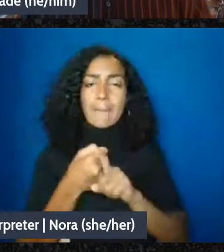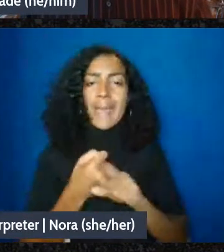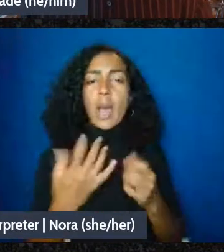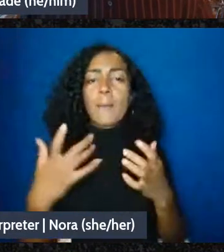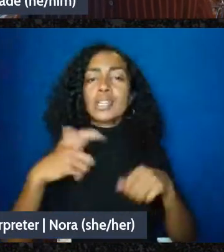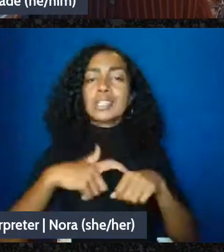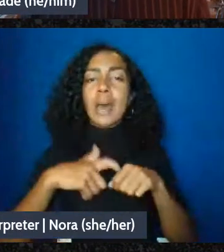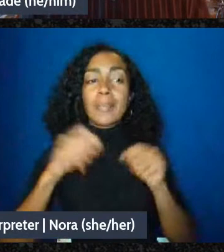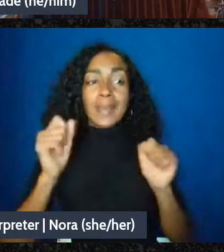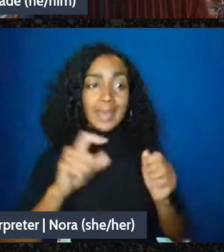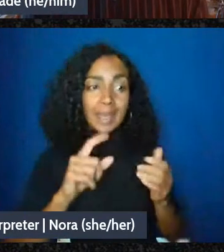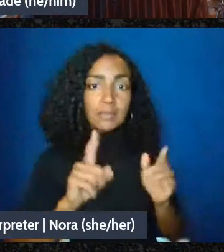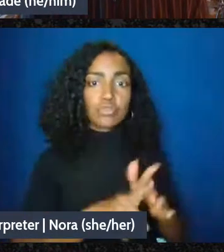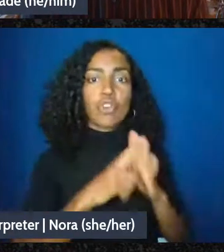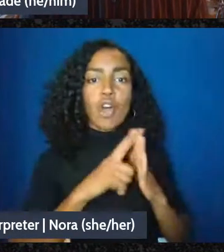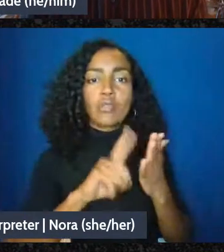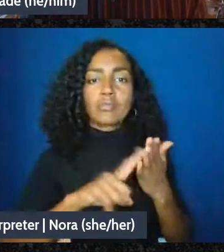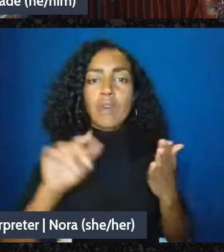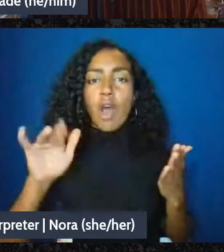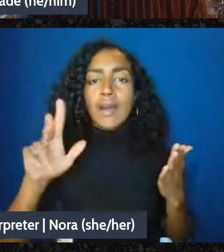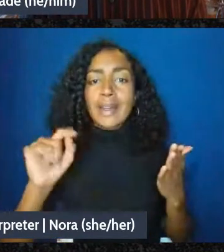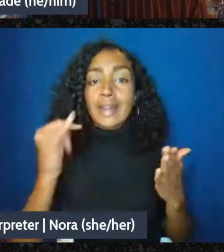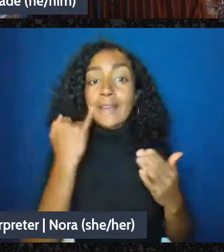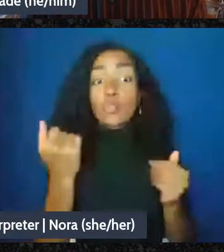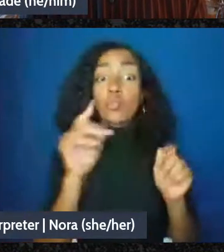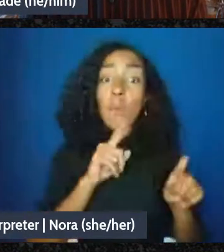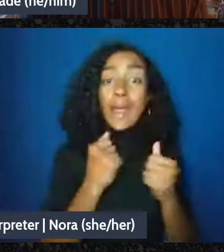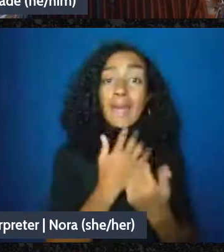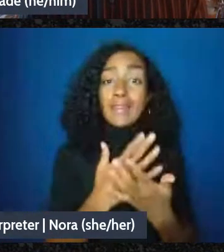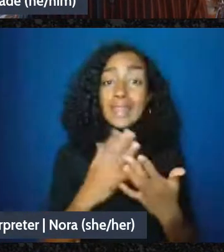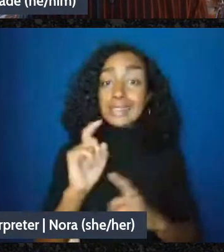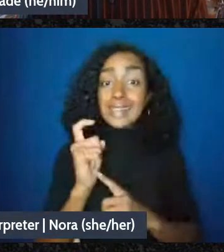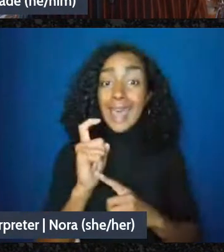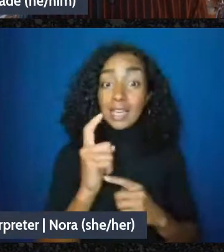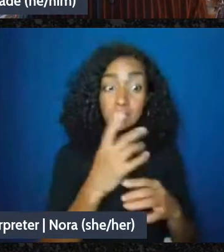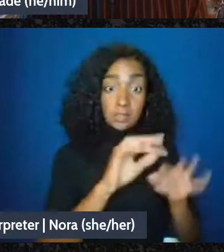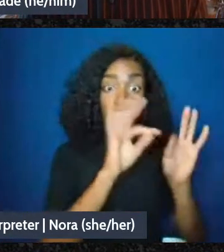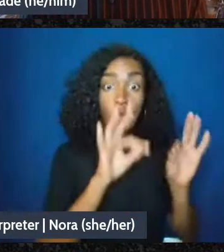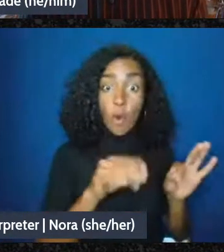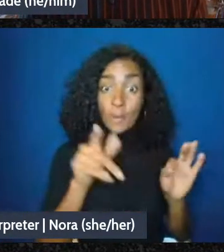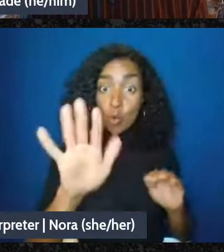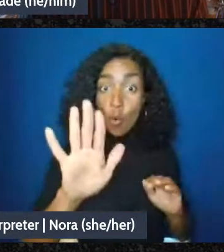return normally it's three years, if there's a substantial amount of tax left off the tax return,